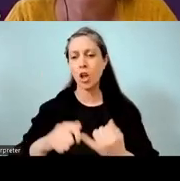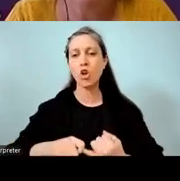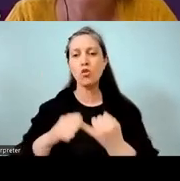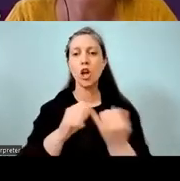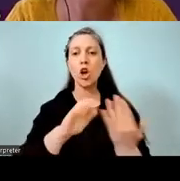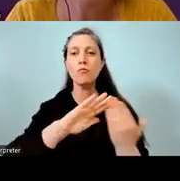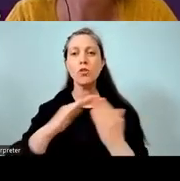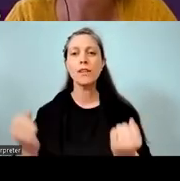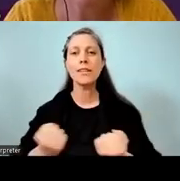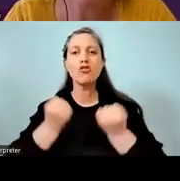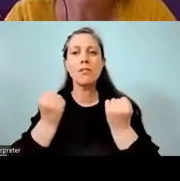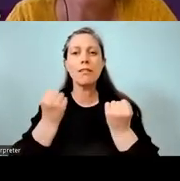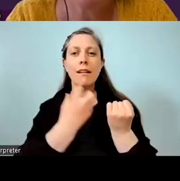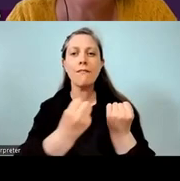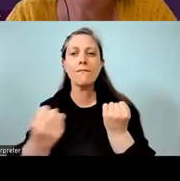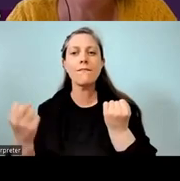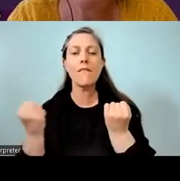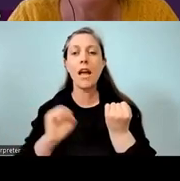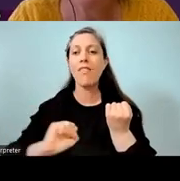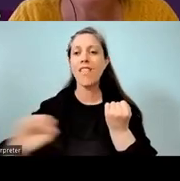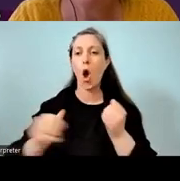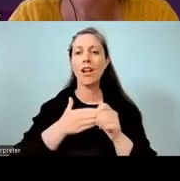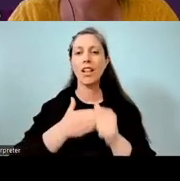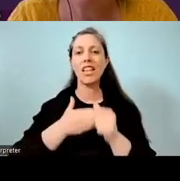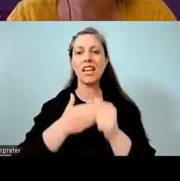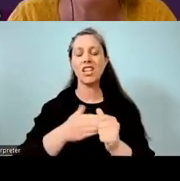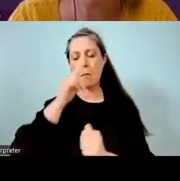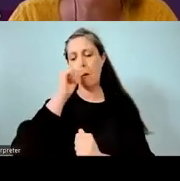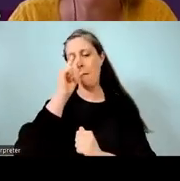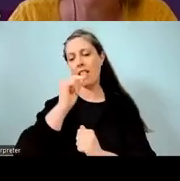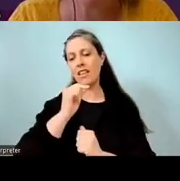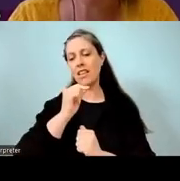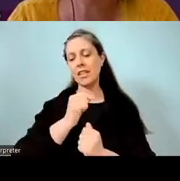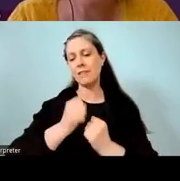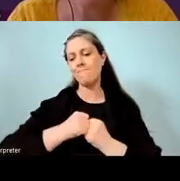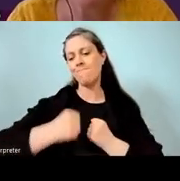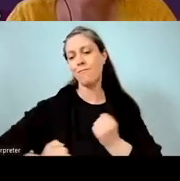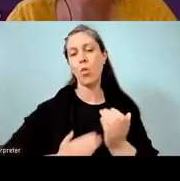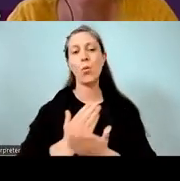and how their own leadership capability has been extended through shared leadership, management,